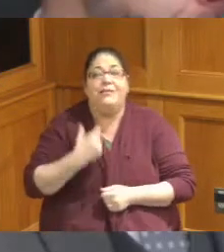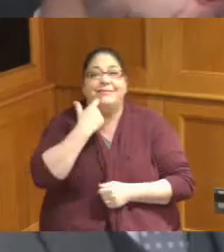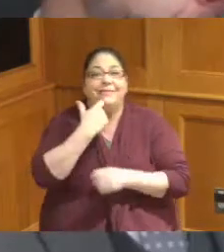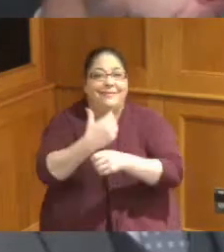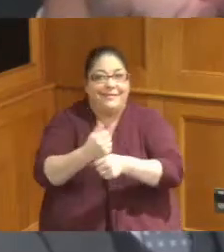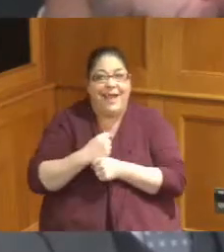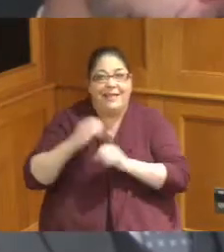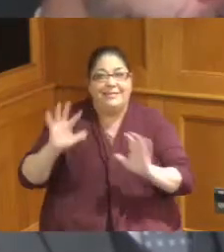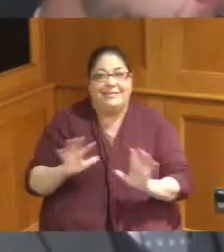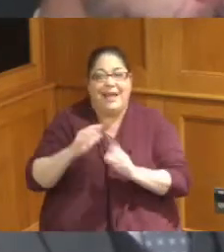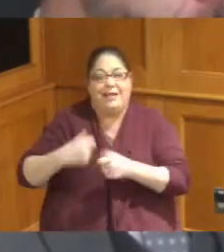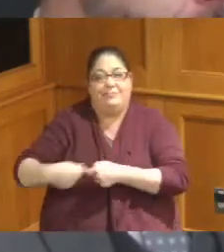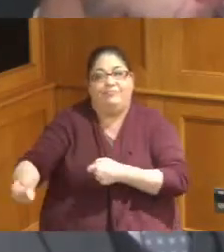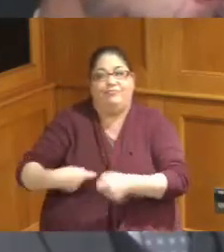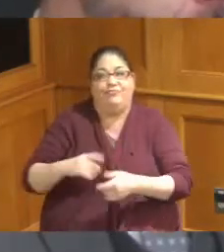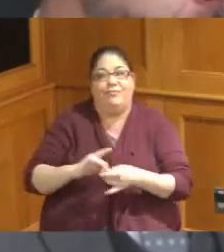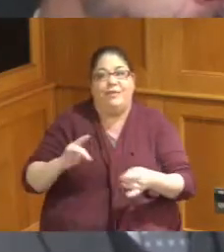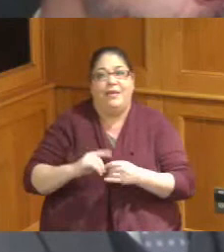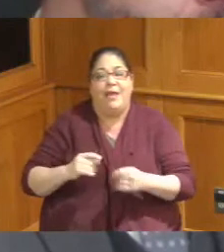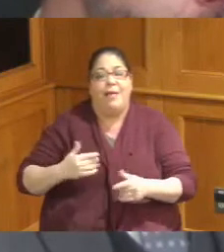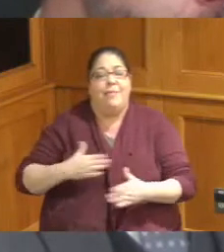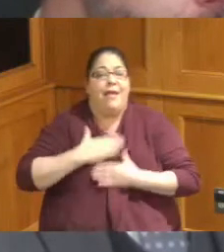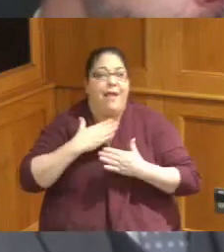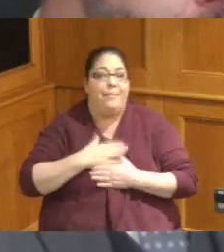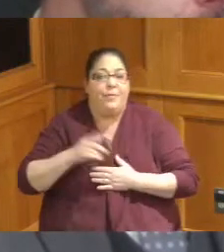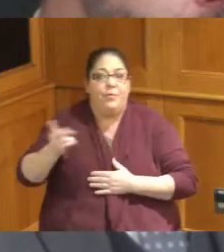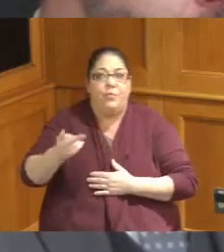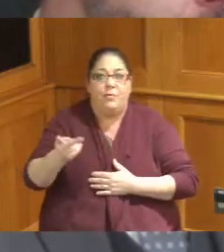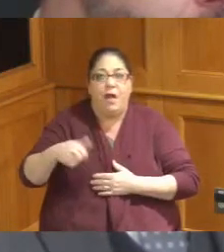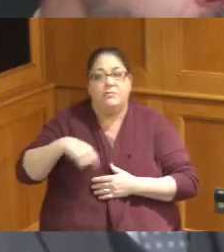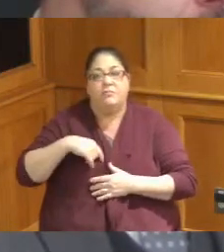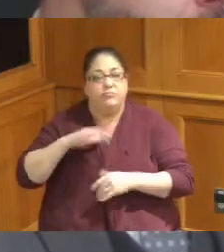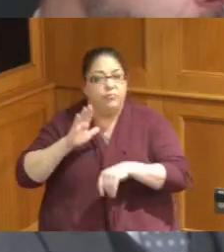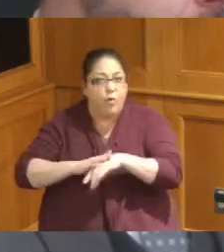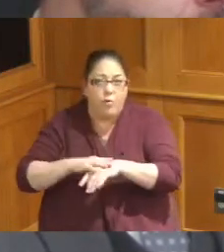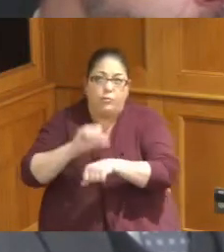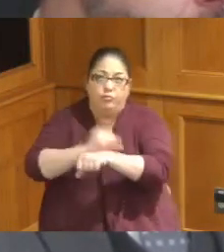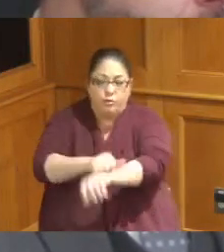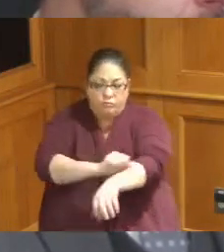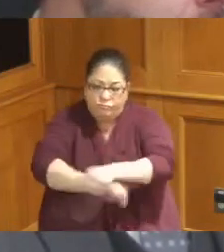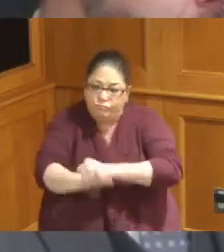Sunday and was gratified that you were on it quickly and did everything that you could do